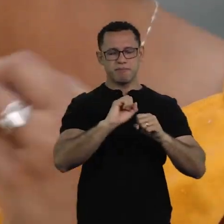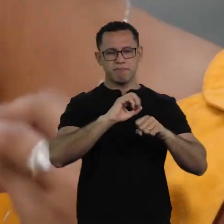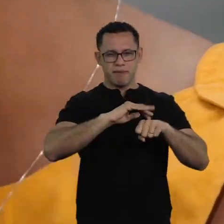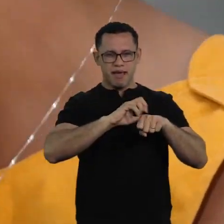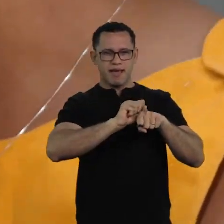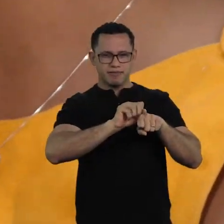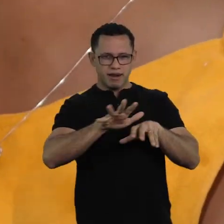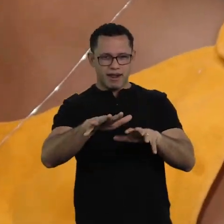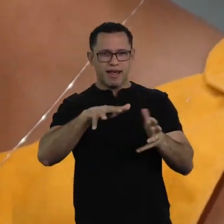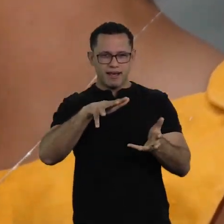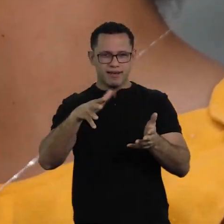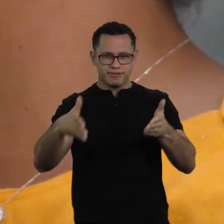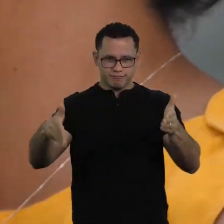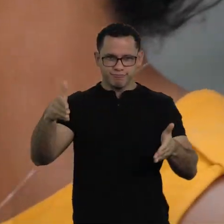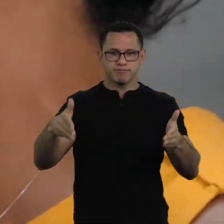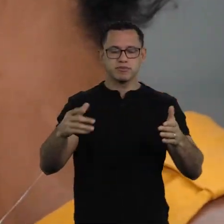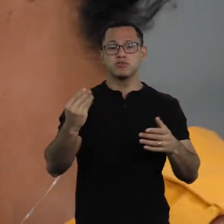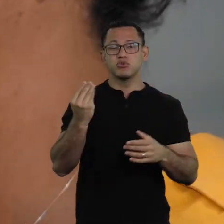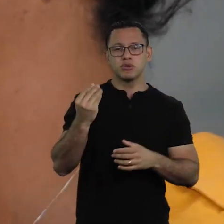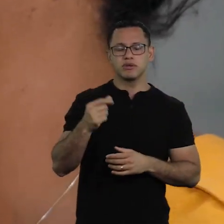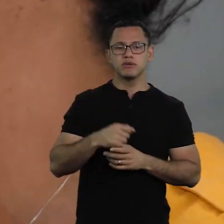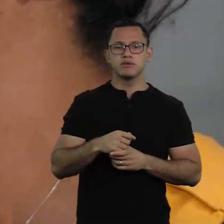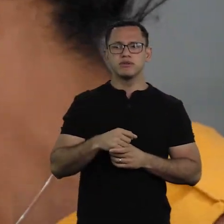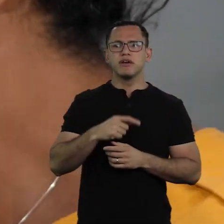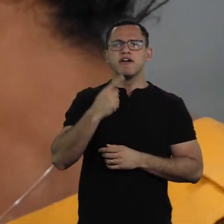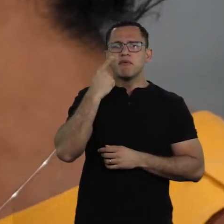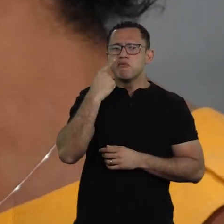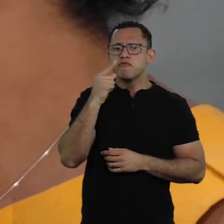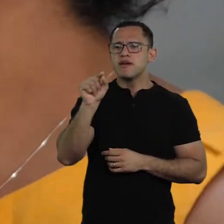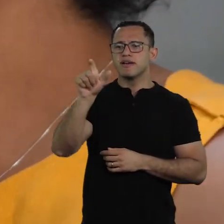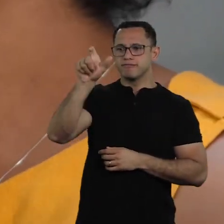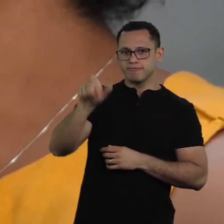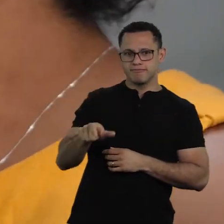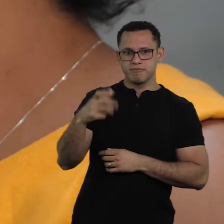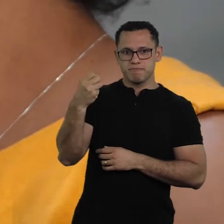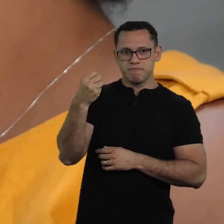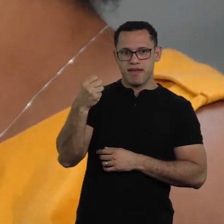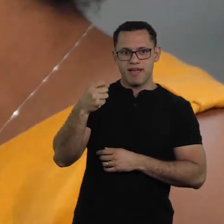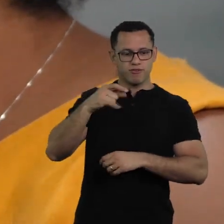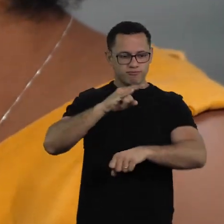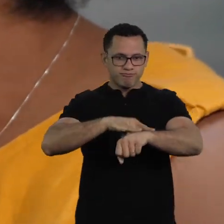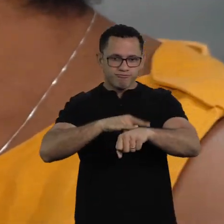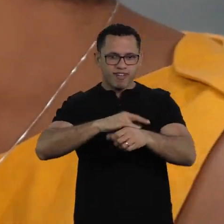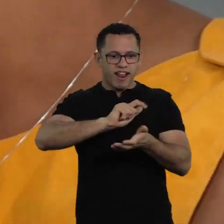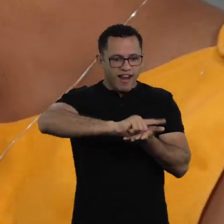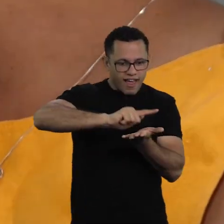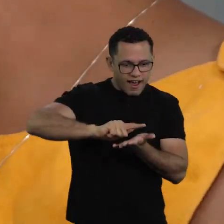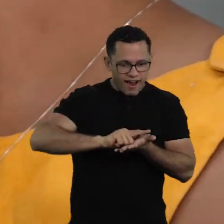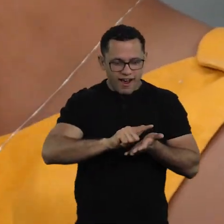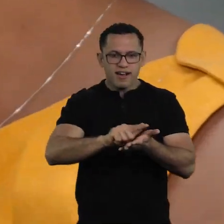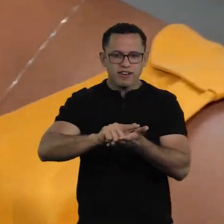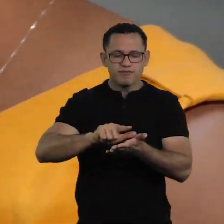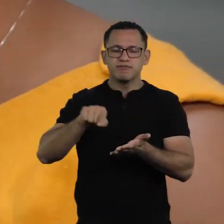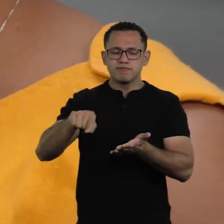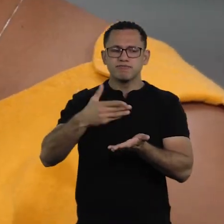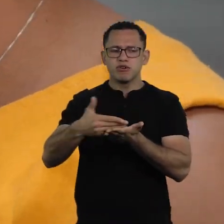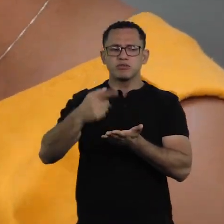something is going to happen in these people's head, right? People are not able to go places, they will rethink.